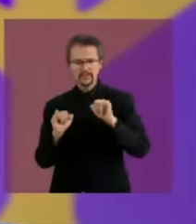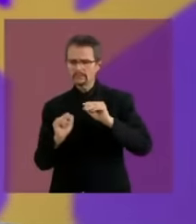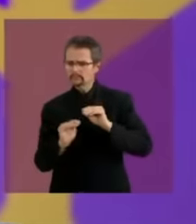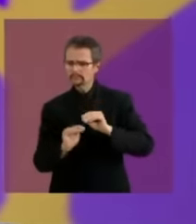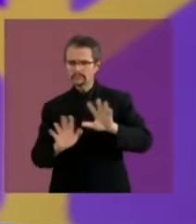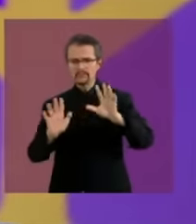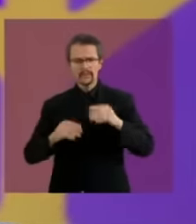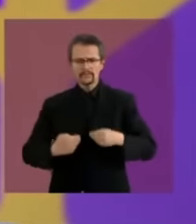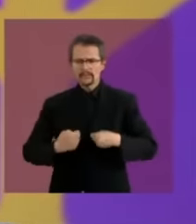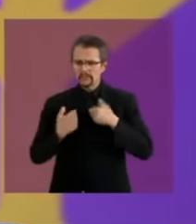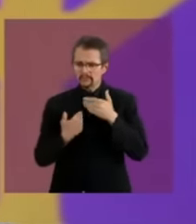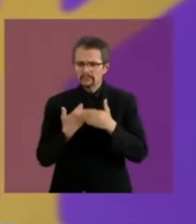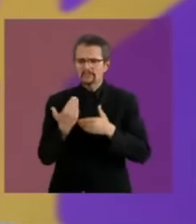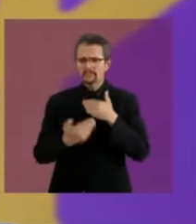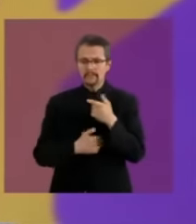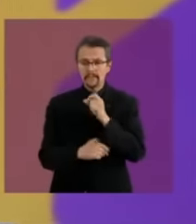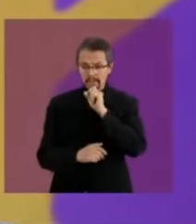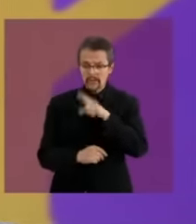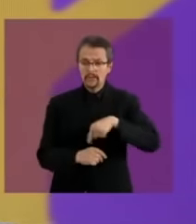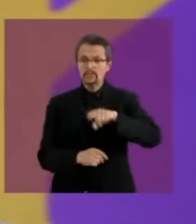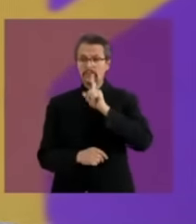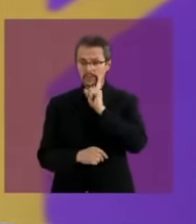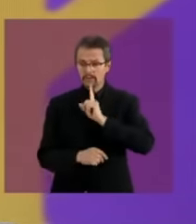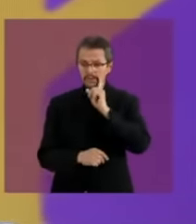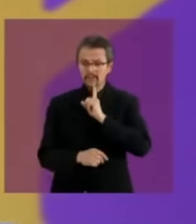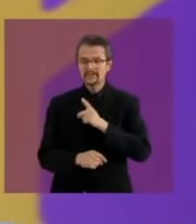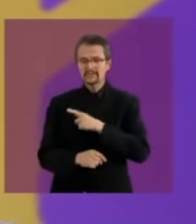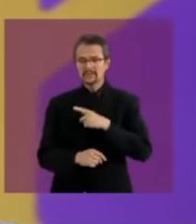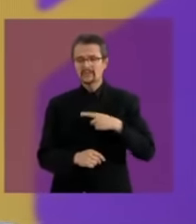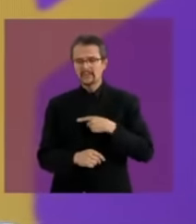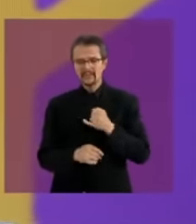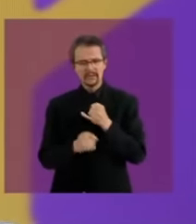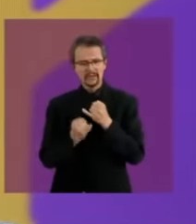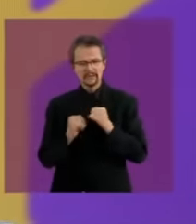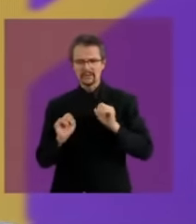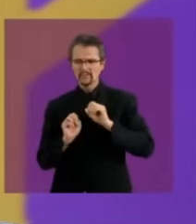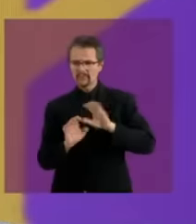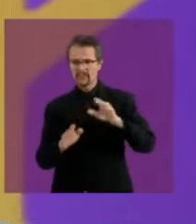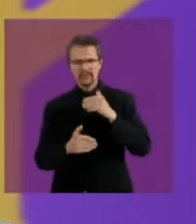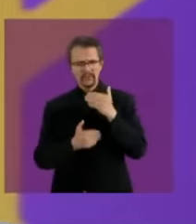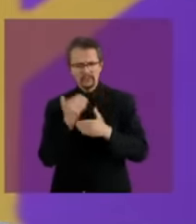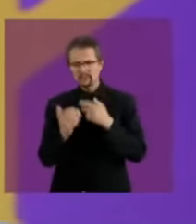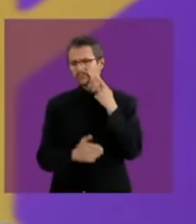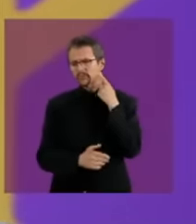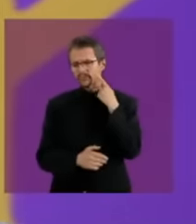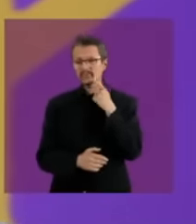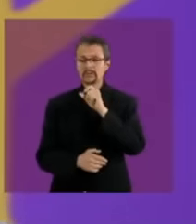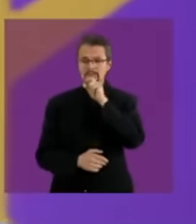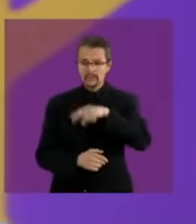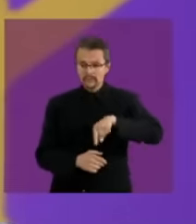political autonomy that is fundamental in the decisions and also the rights of women in terms